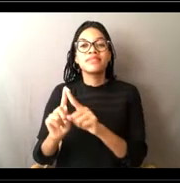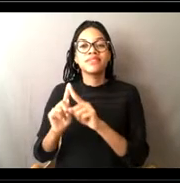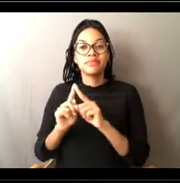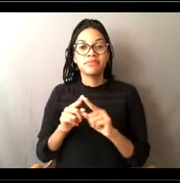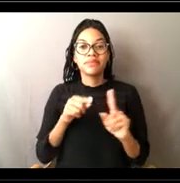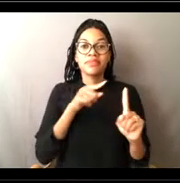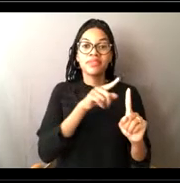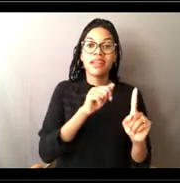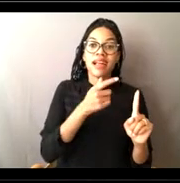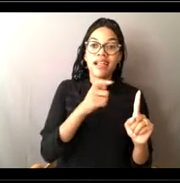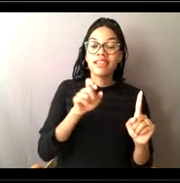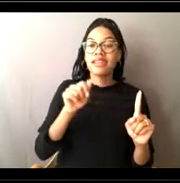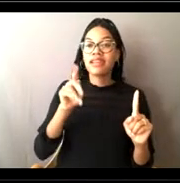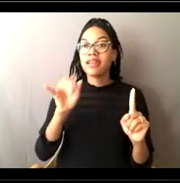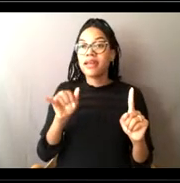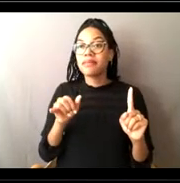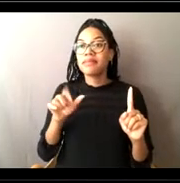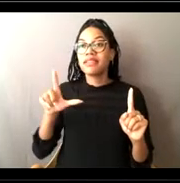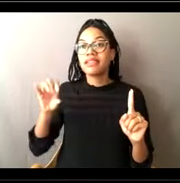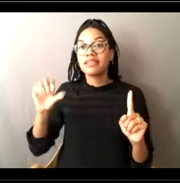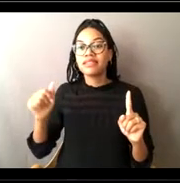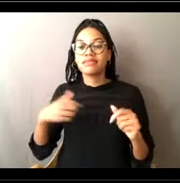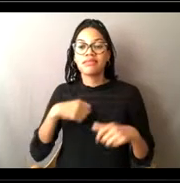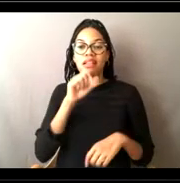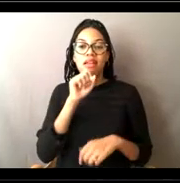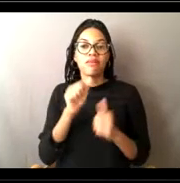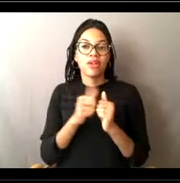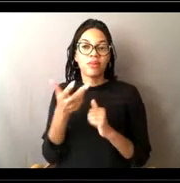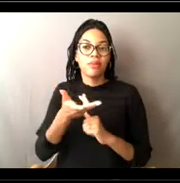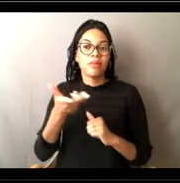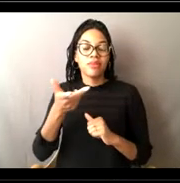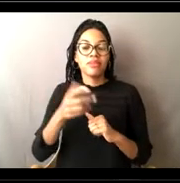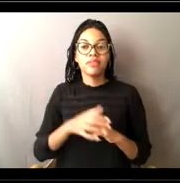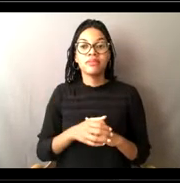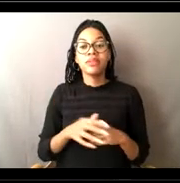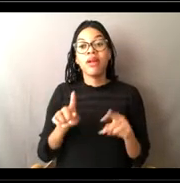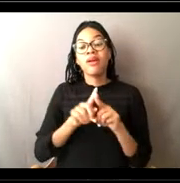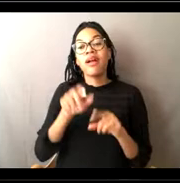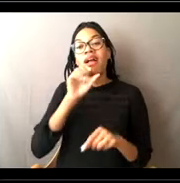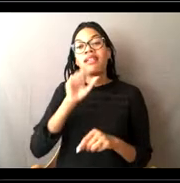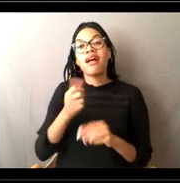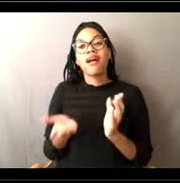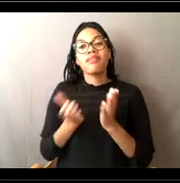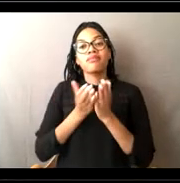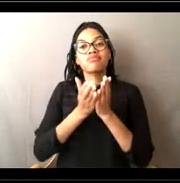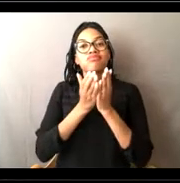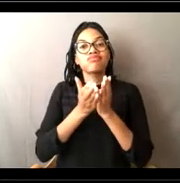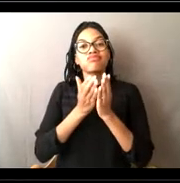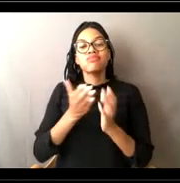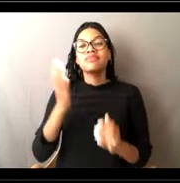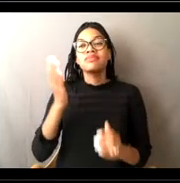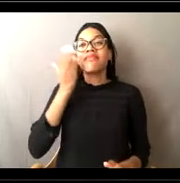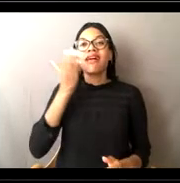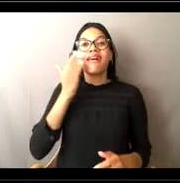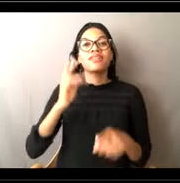I like getting outside and be on the docks and smelling the fresh air, smelling the salt water, sometimes when we get near a stinky seal